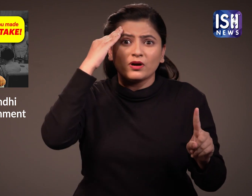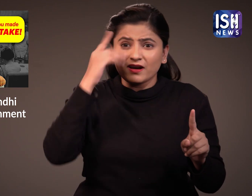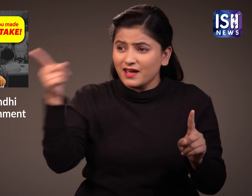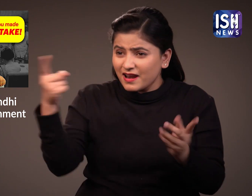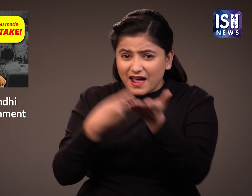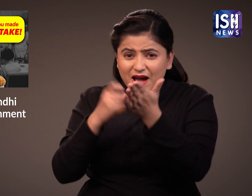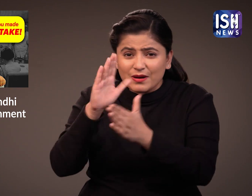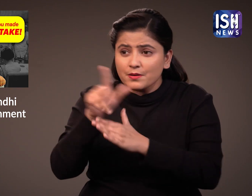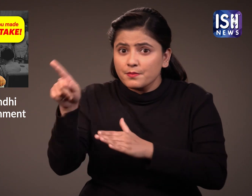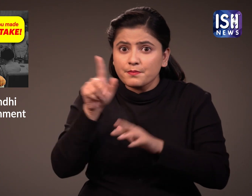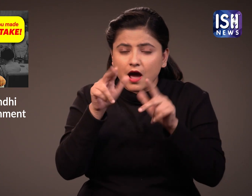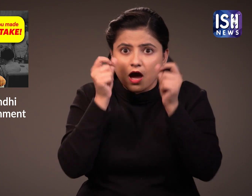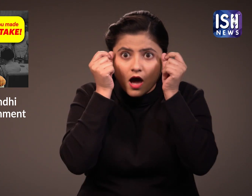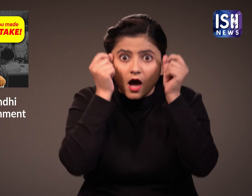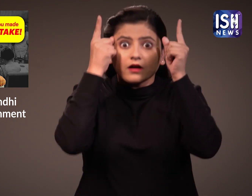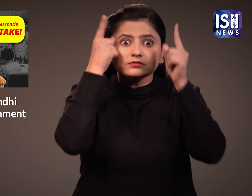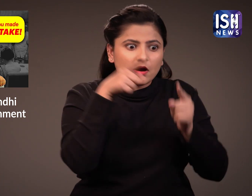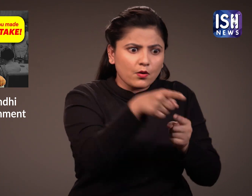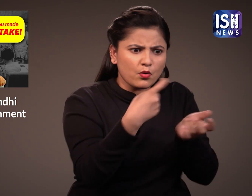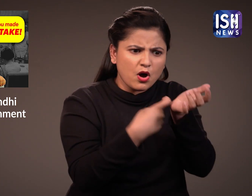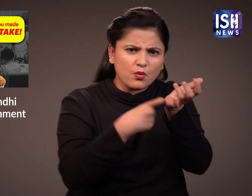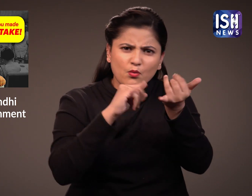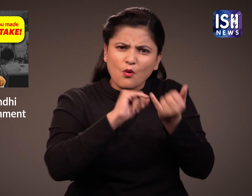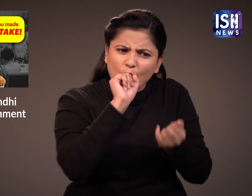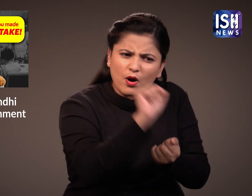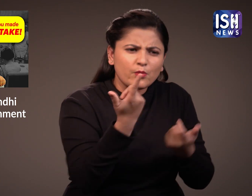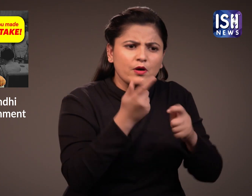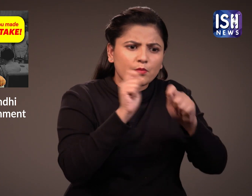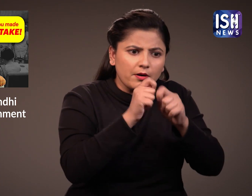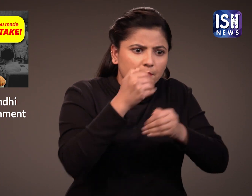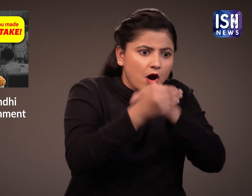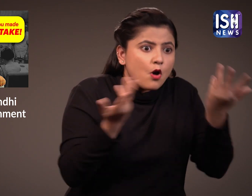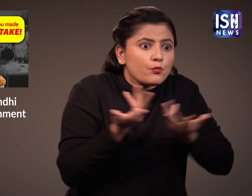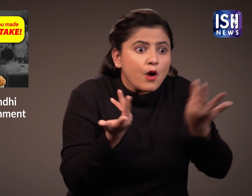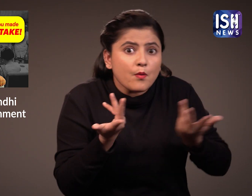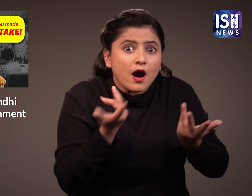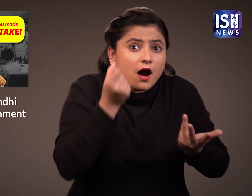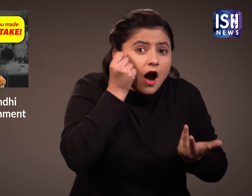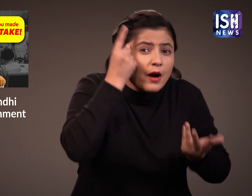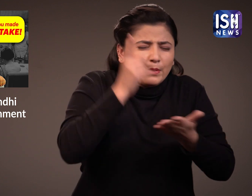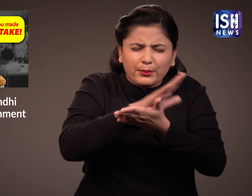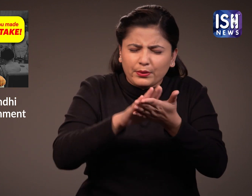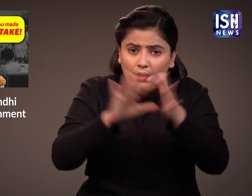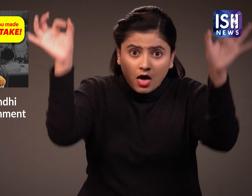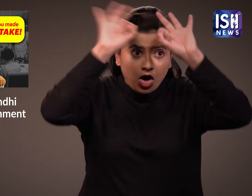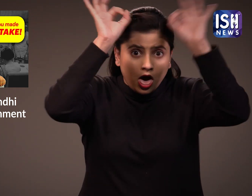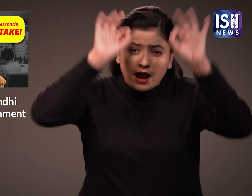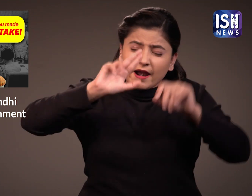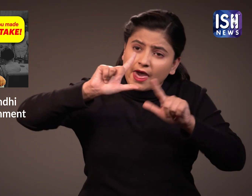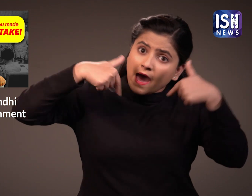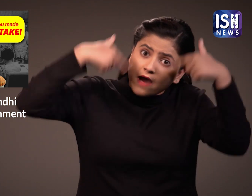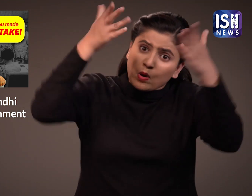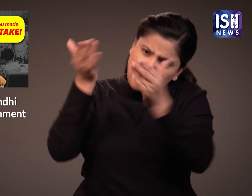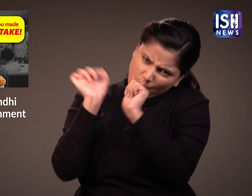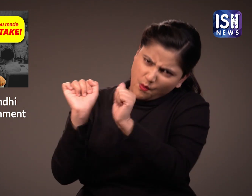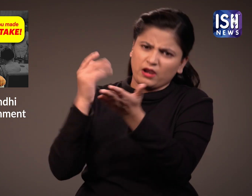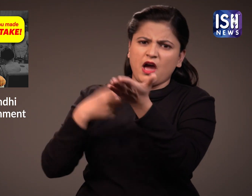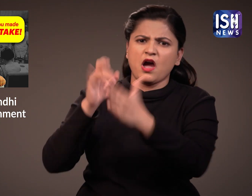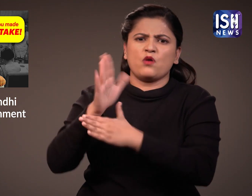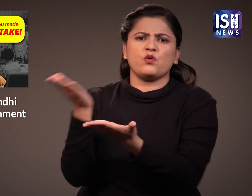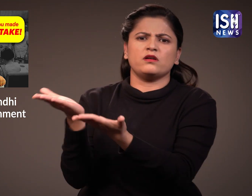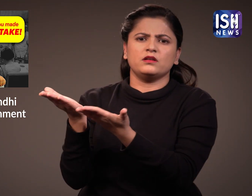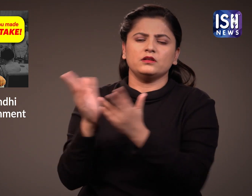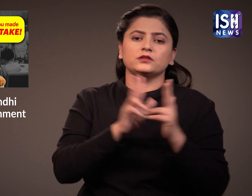But this is something that Rahul Gandhi will never understand.